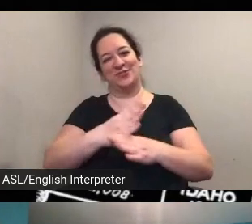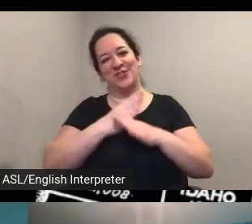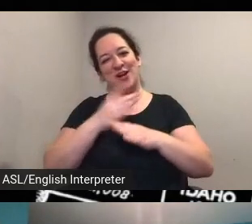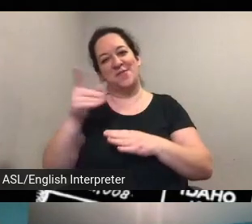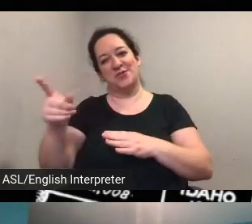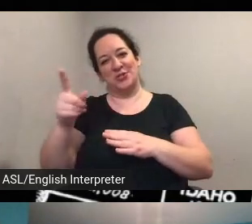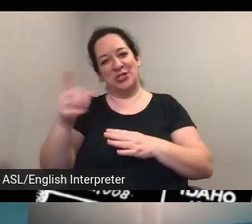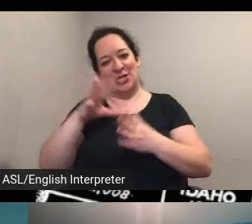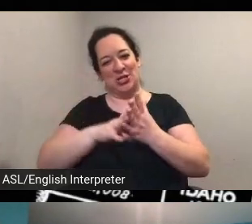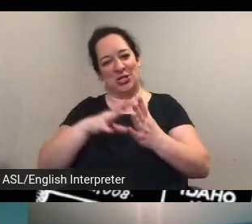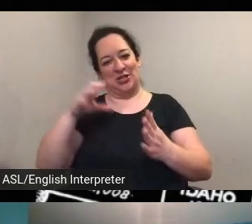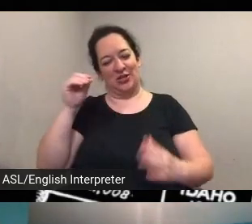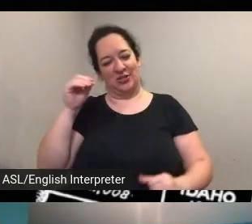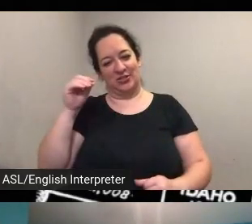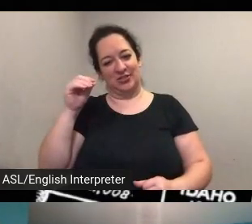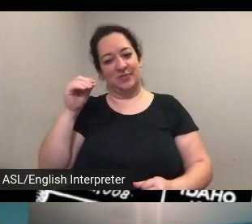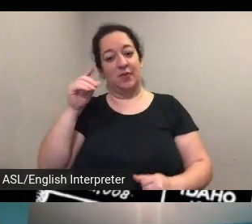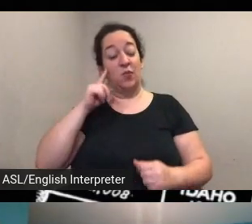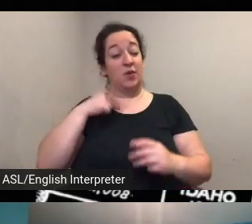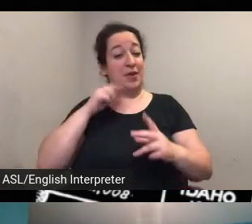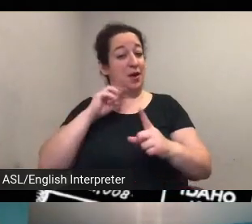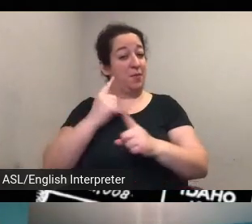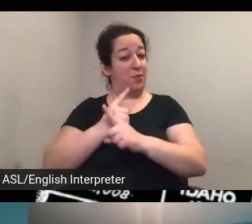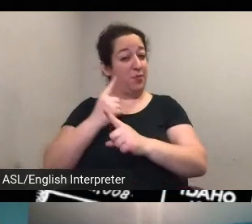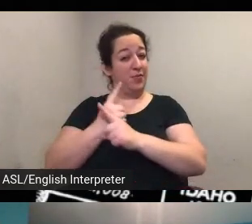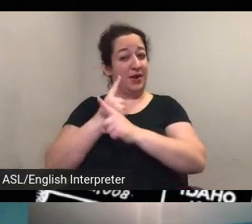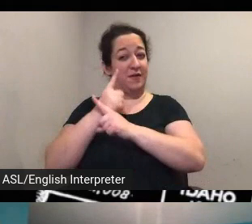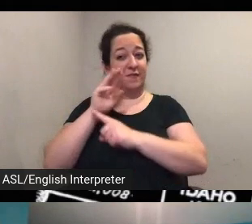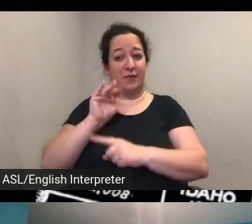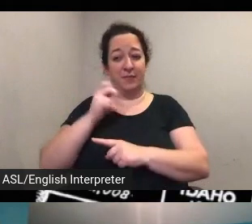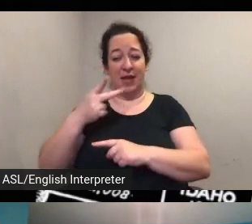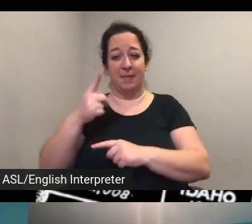would there would it be appropriate in a map like the suffrage map